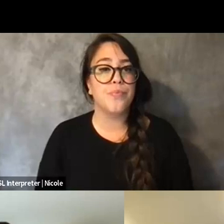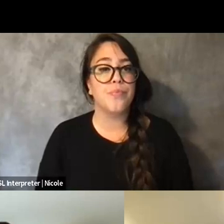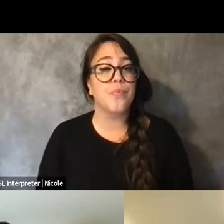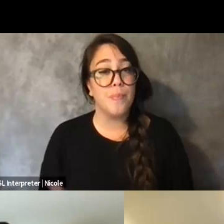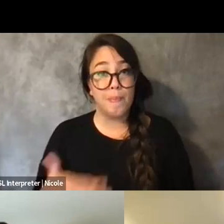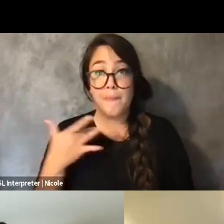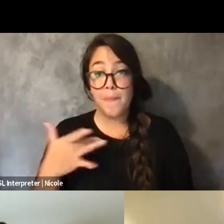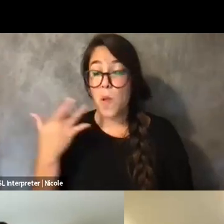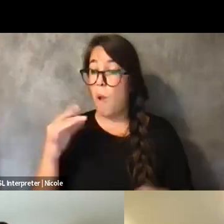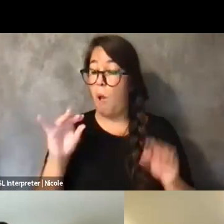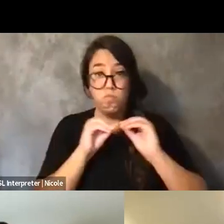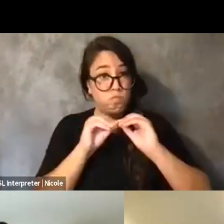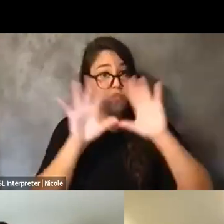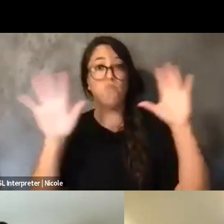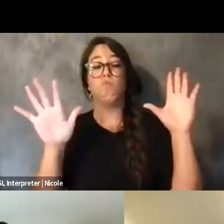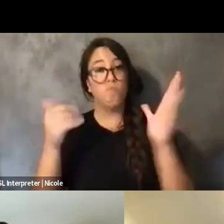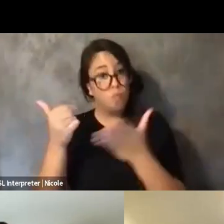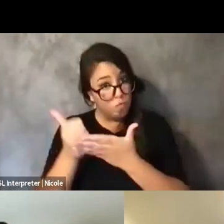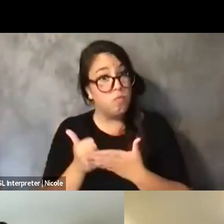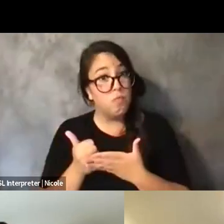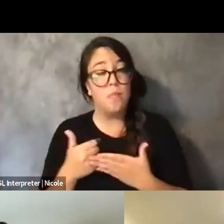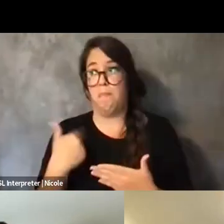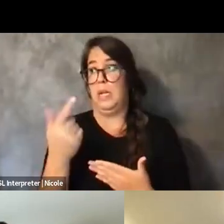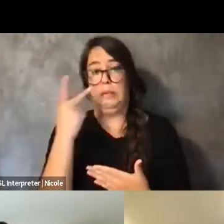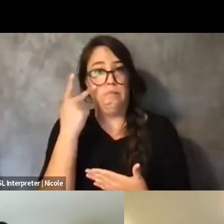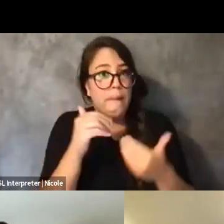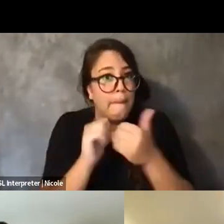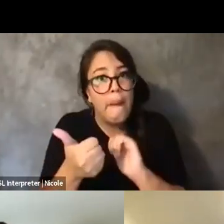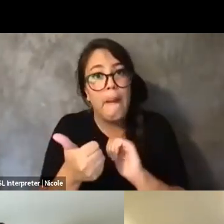about how to, like, do this work and how all of us can enter this work.